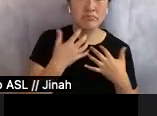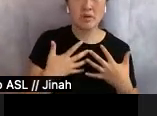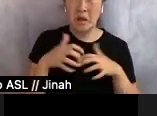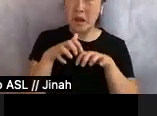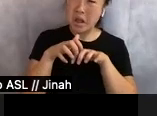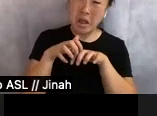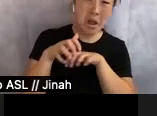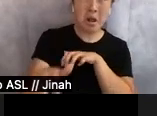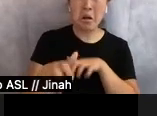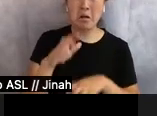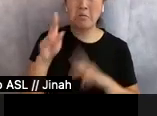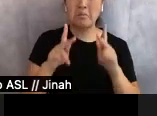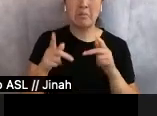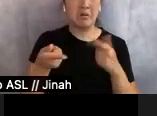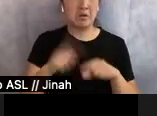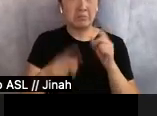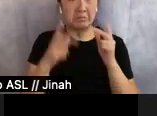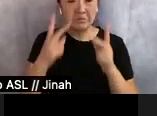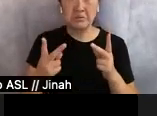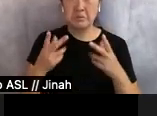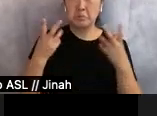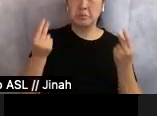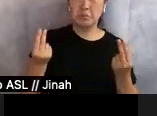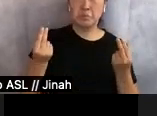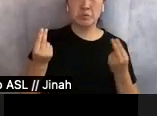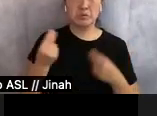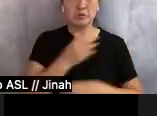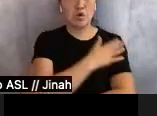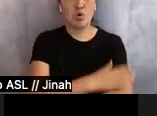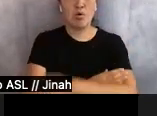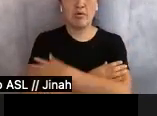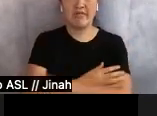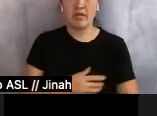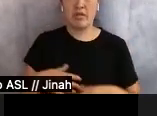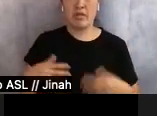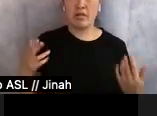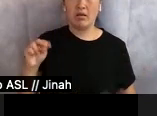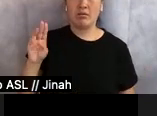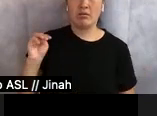couldn't see. What should she do? Her arms were numb. Her hands felt as though they belonged to